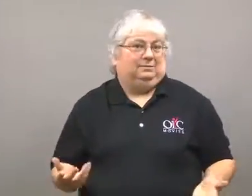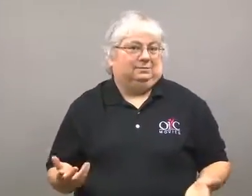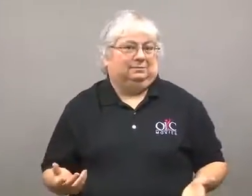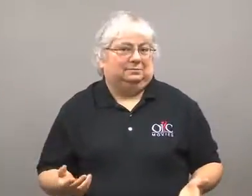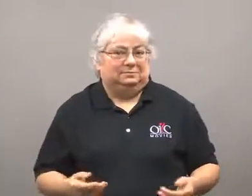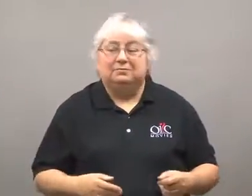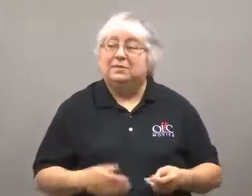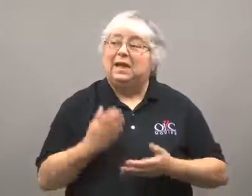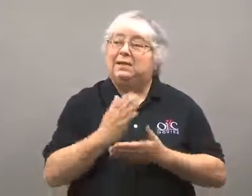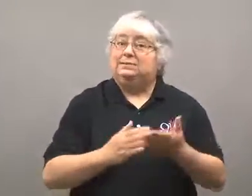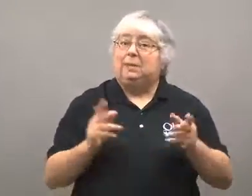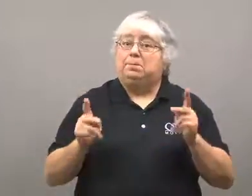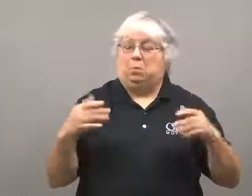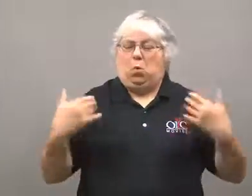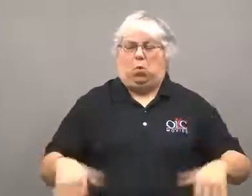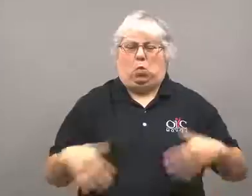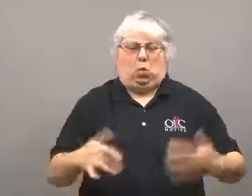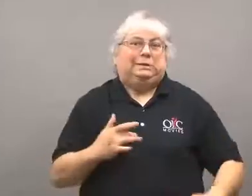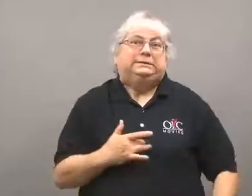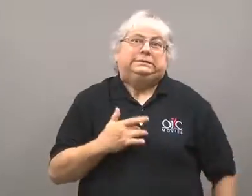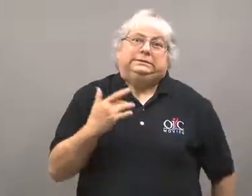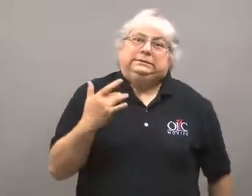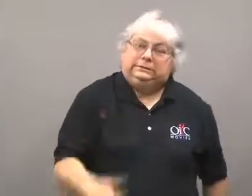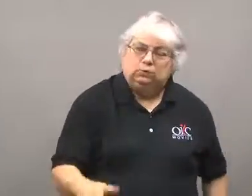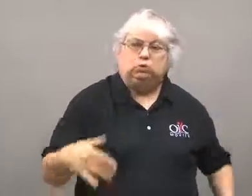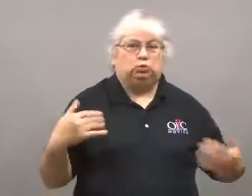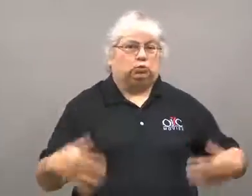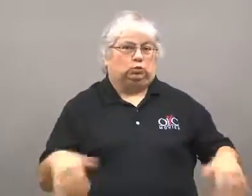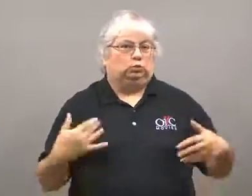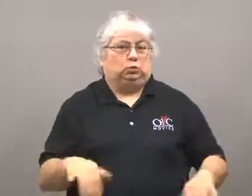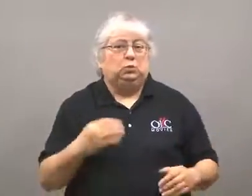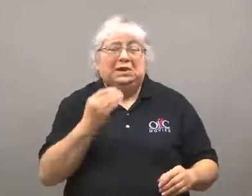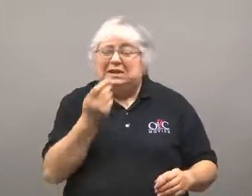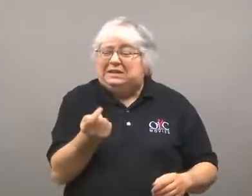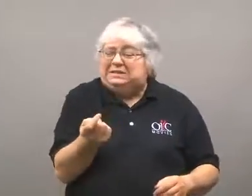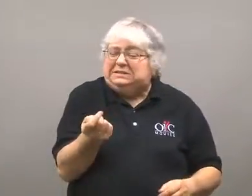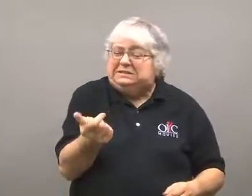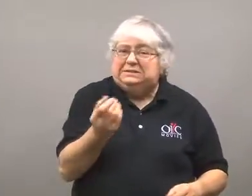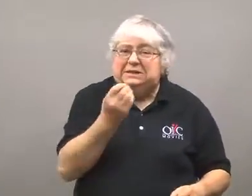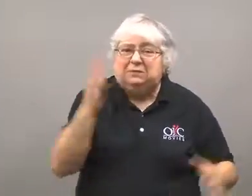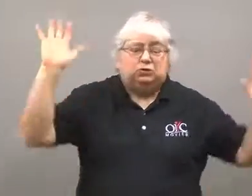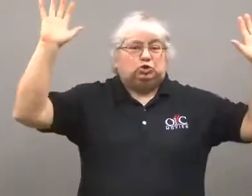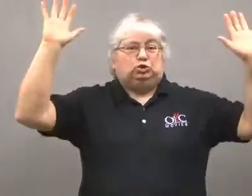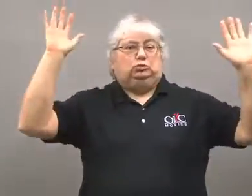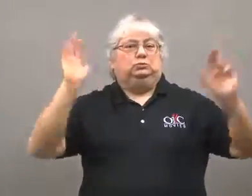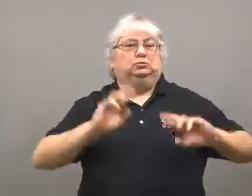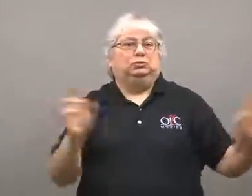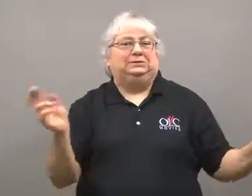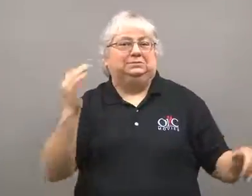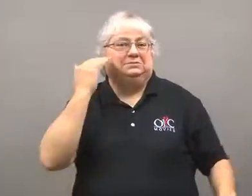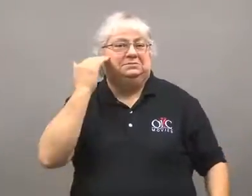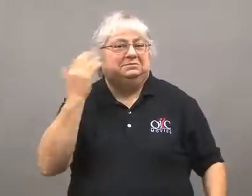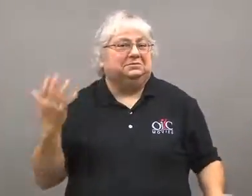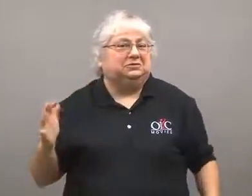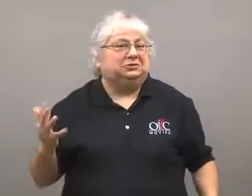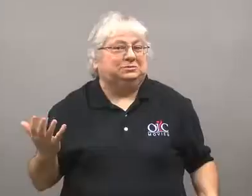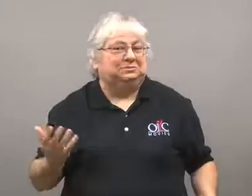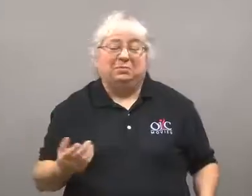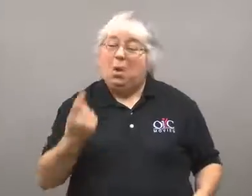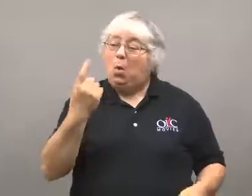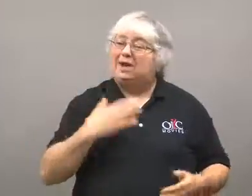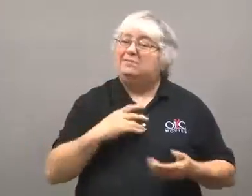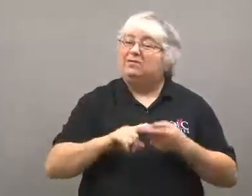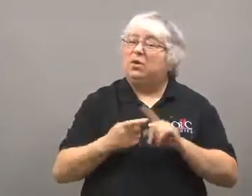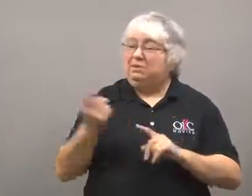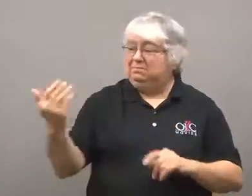Some people are extremely sensitive to very small amounts of gluten.